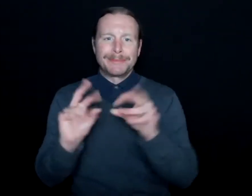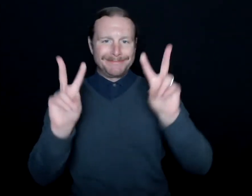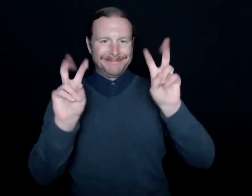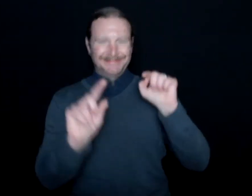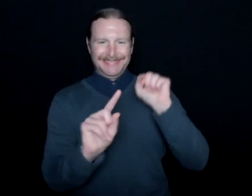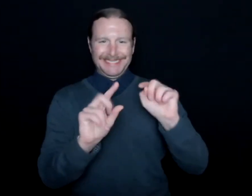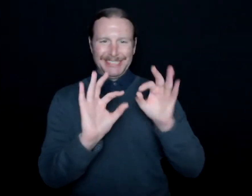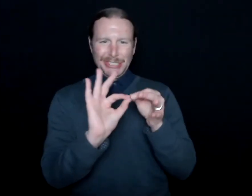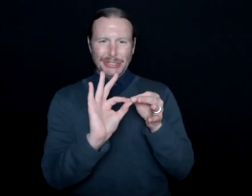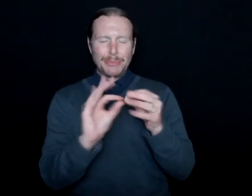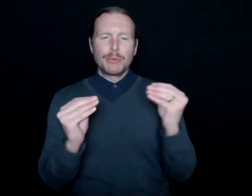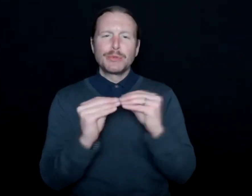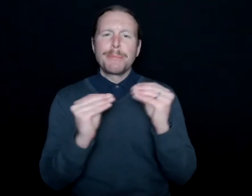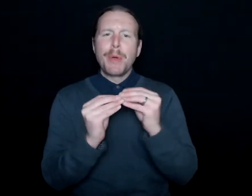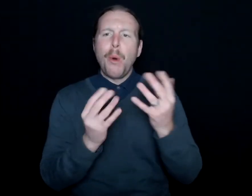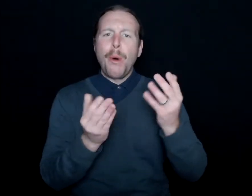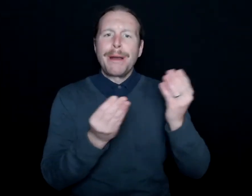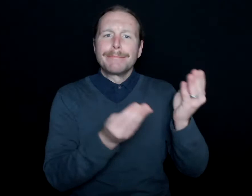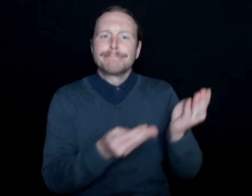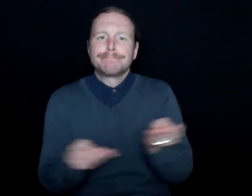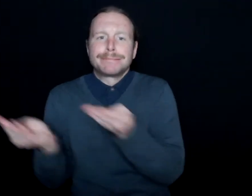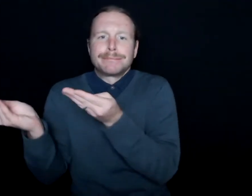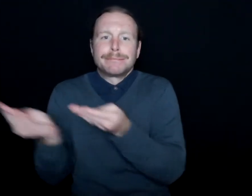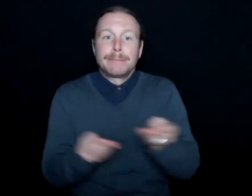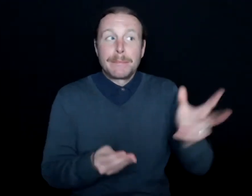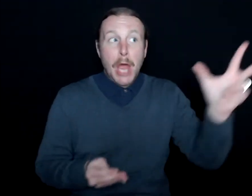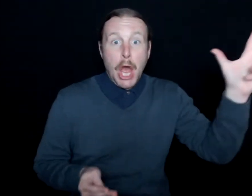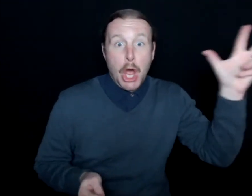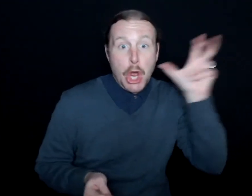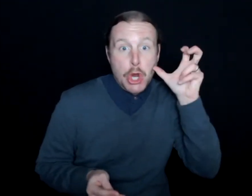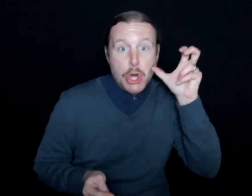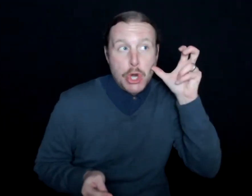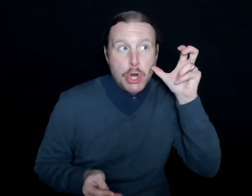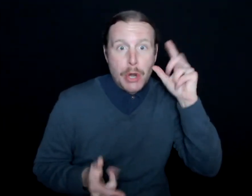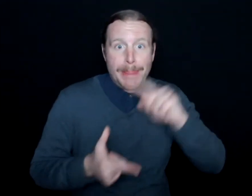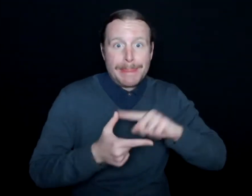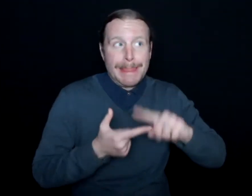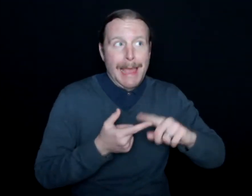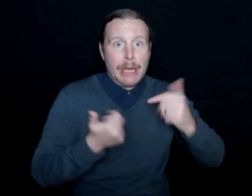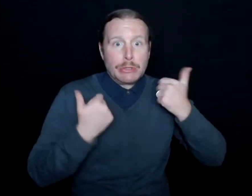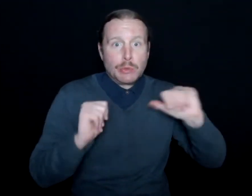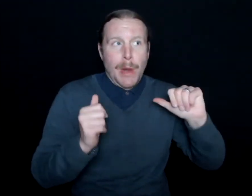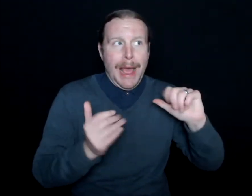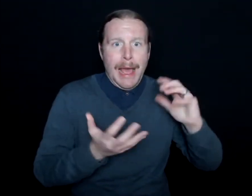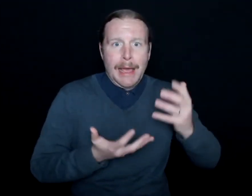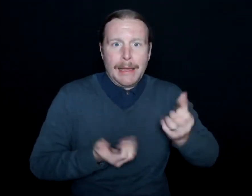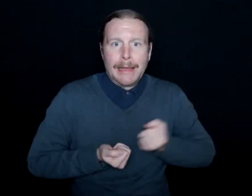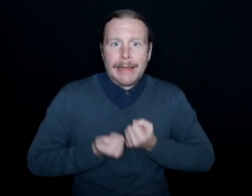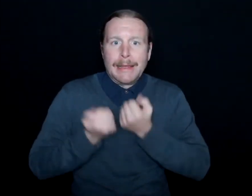It was more of a brokering a language. I heard, and then I tried to convey it to the best of my ability.